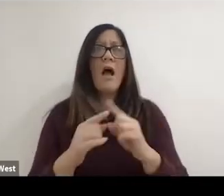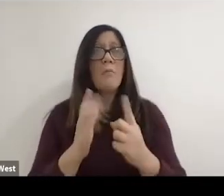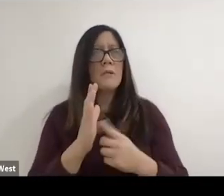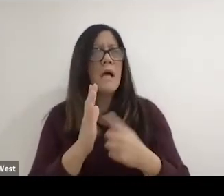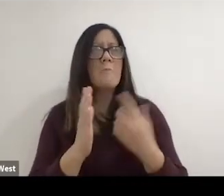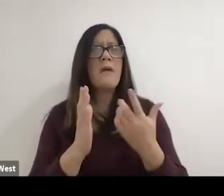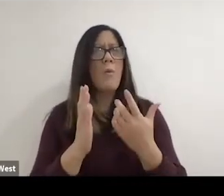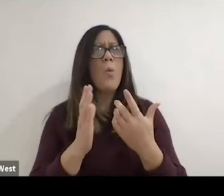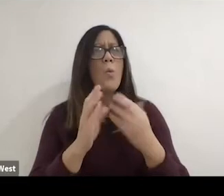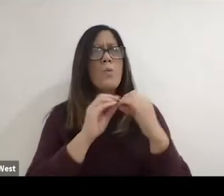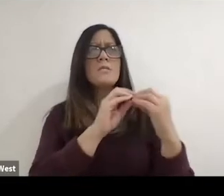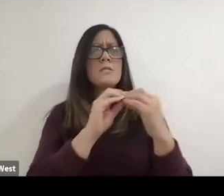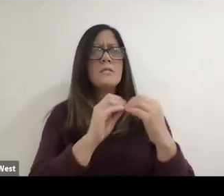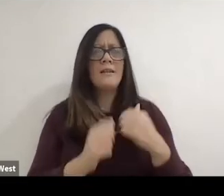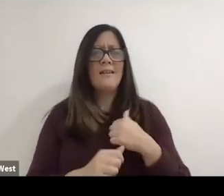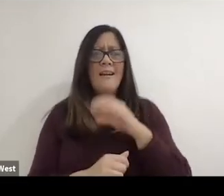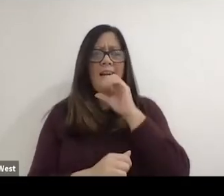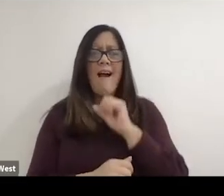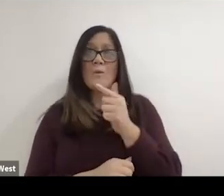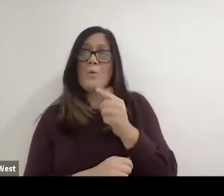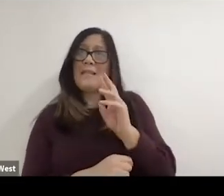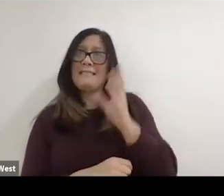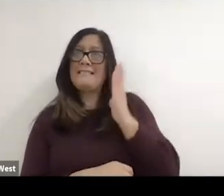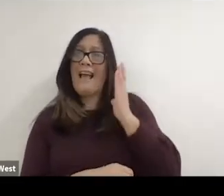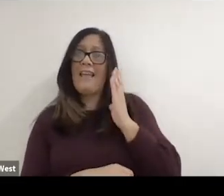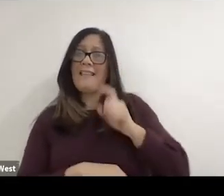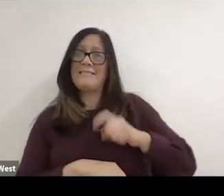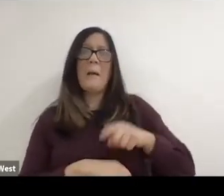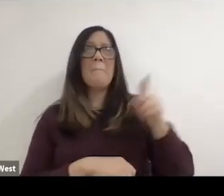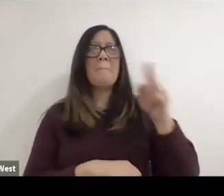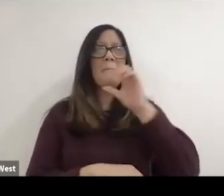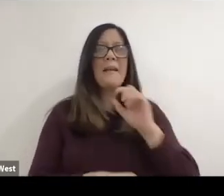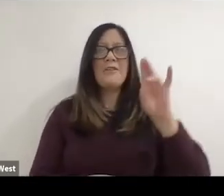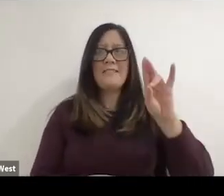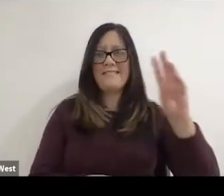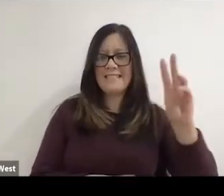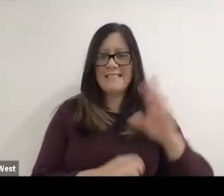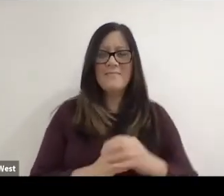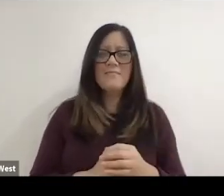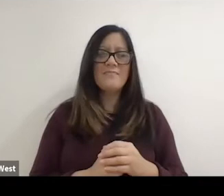but they got a little bit heated. I was 26 and he was 76 at the time and